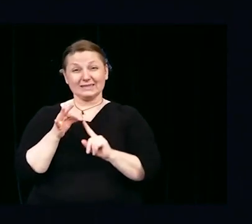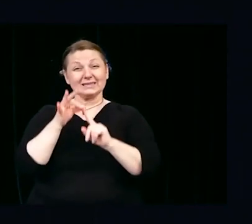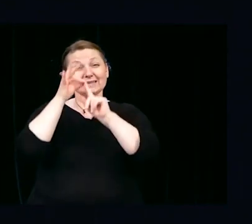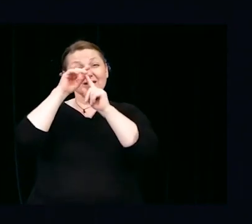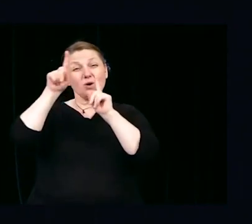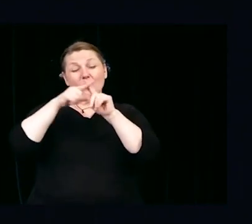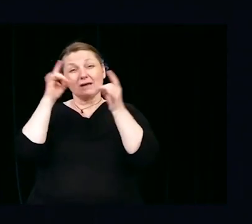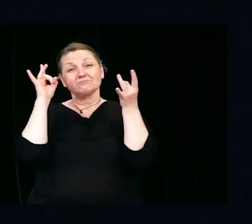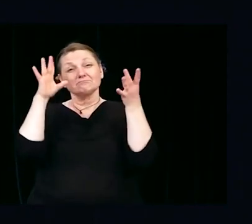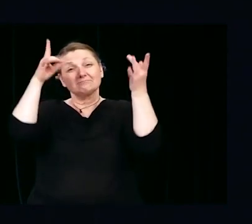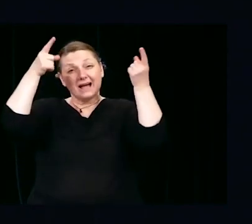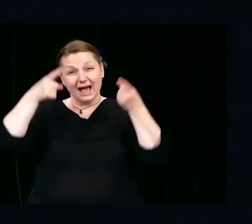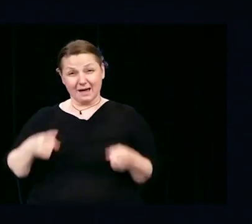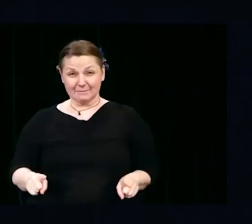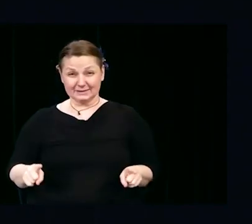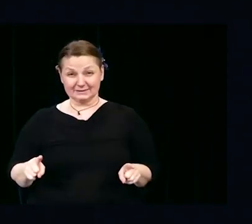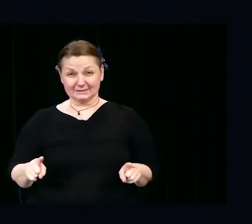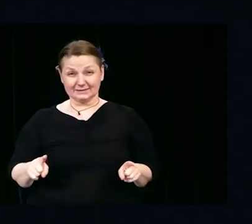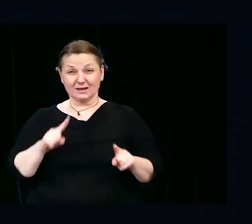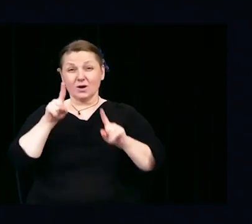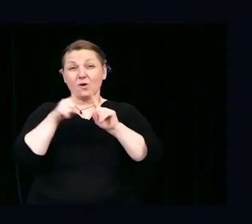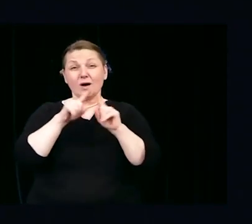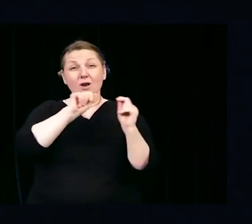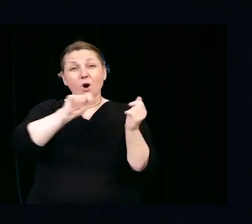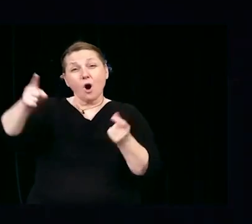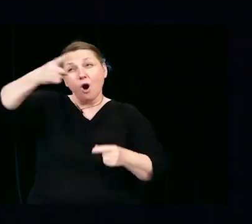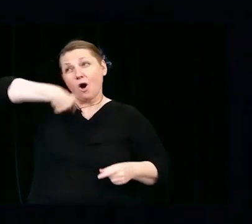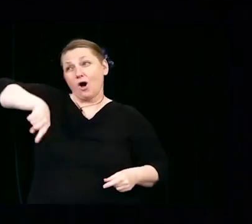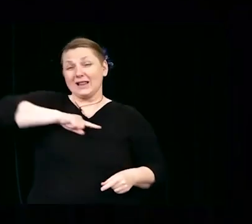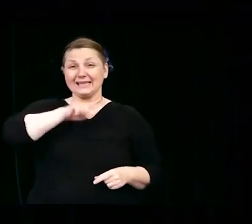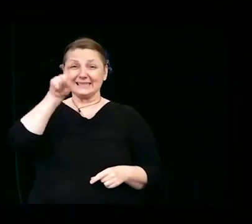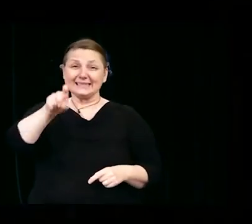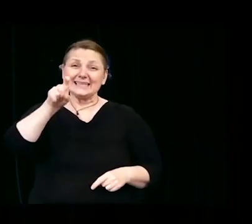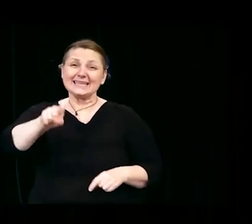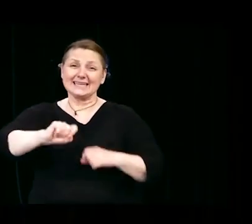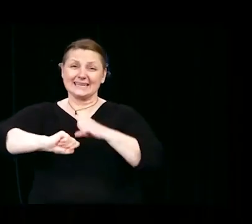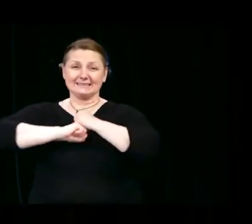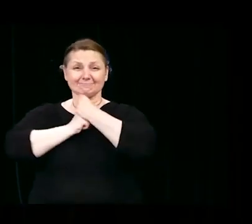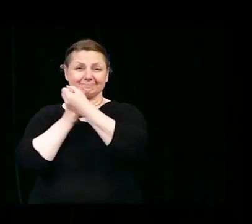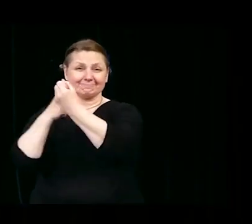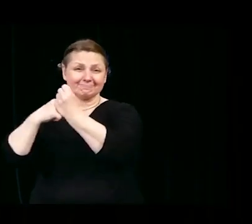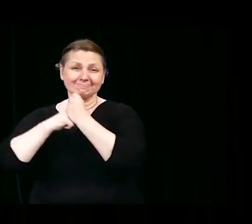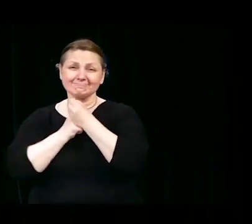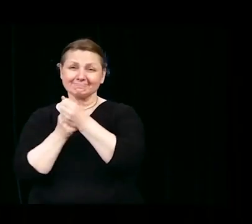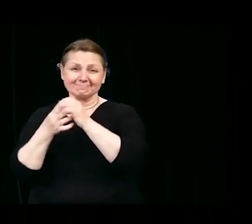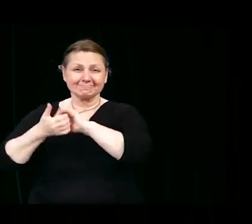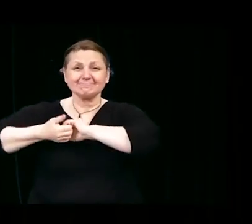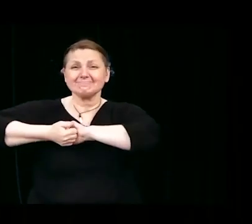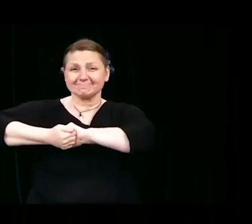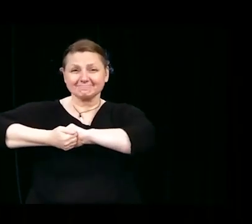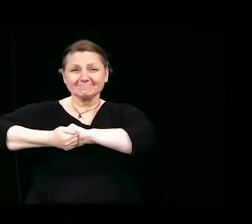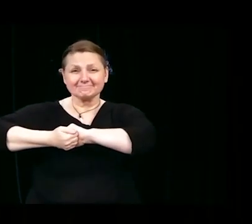when we all need it the most. To the graduates of 2020 and 2021,